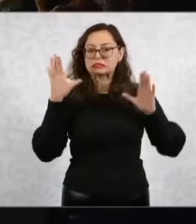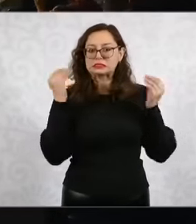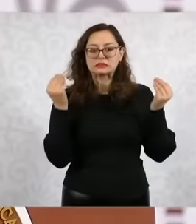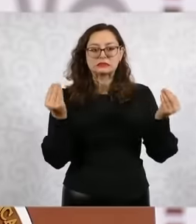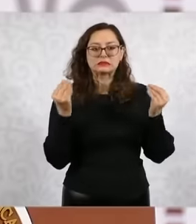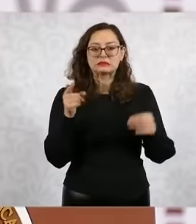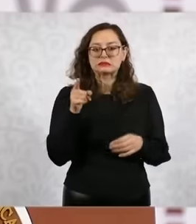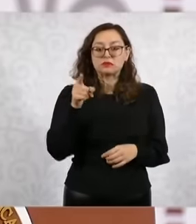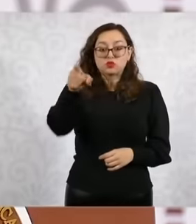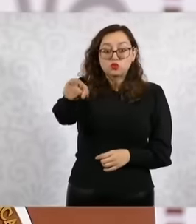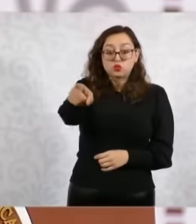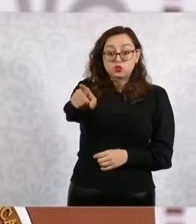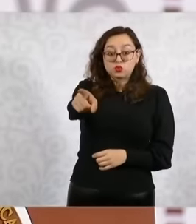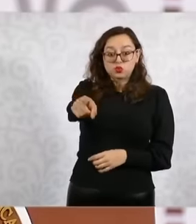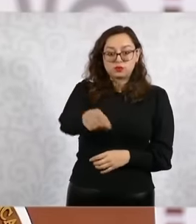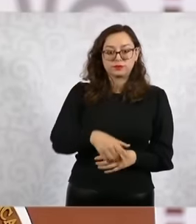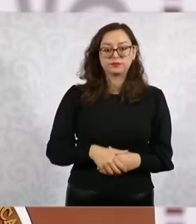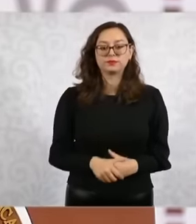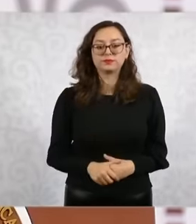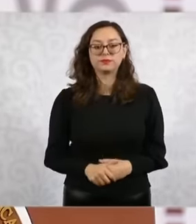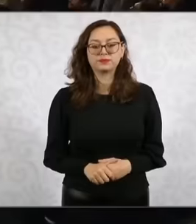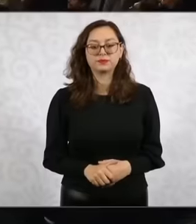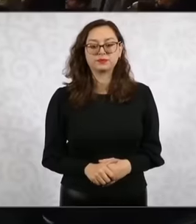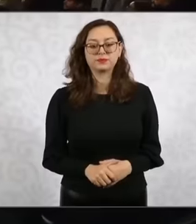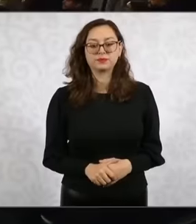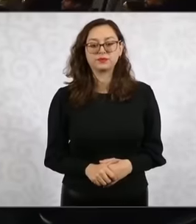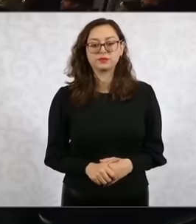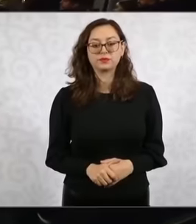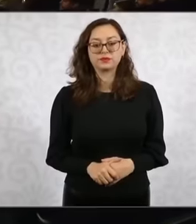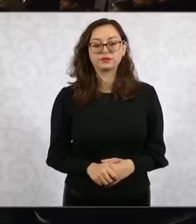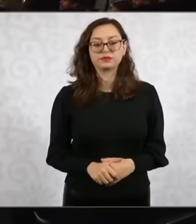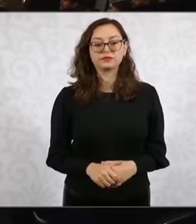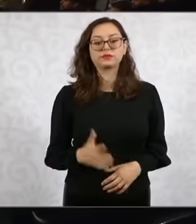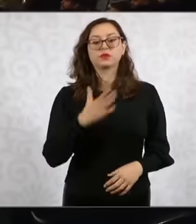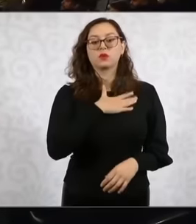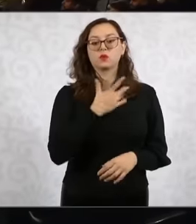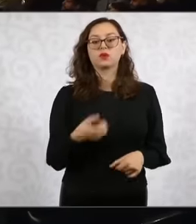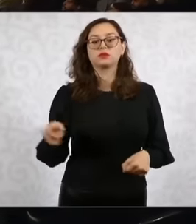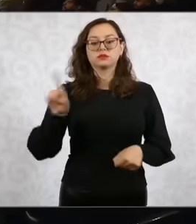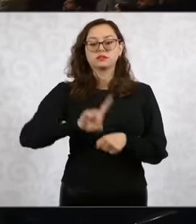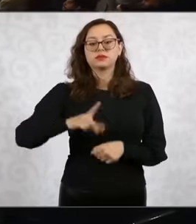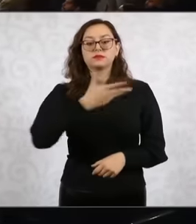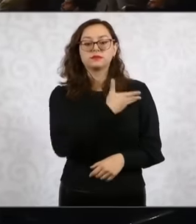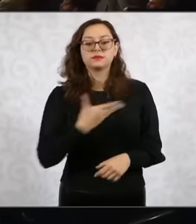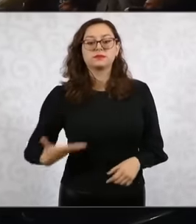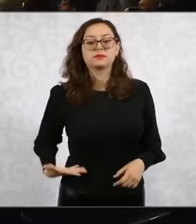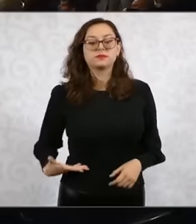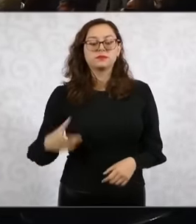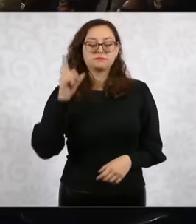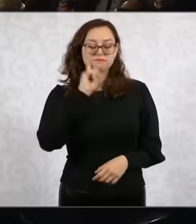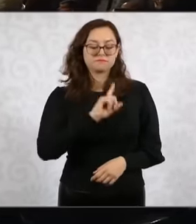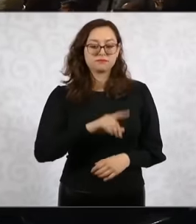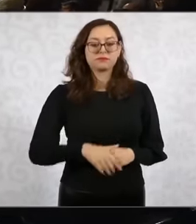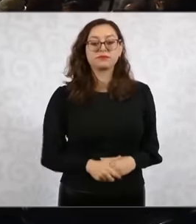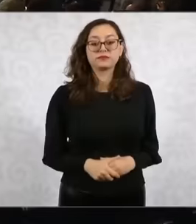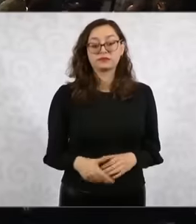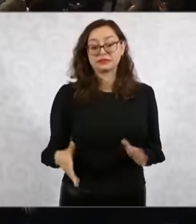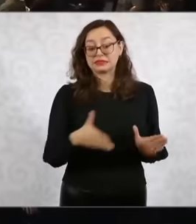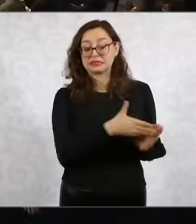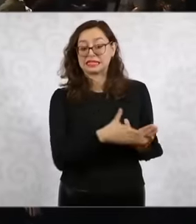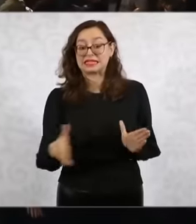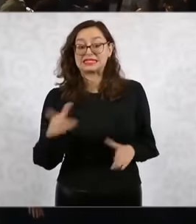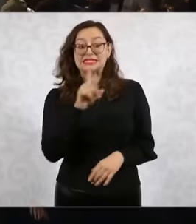here. Good morning. president the first 100 days of government are fundamental for any